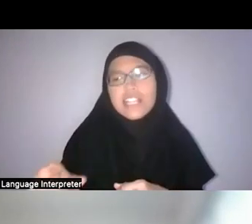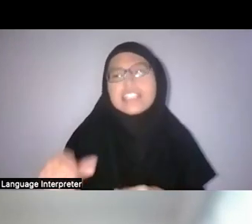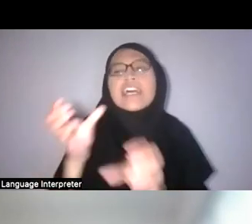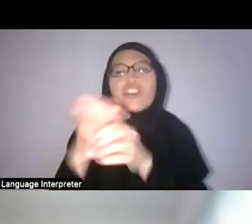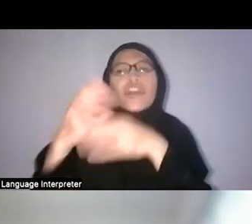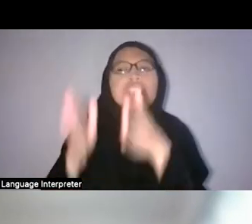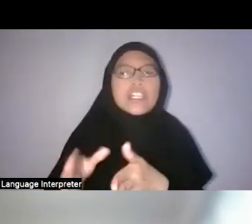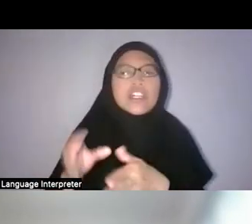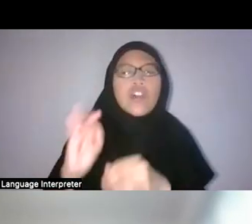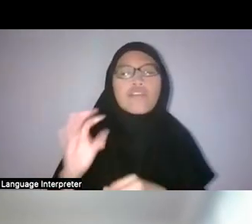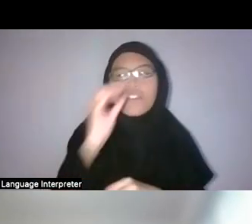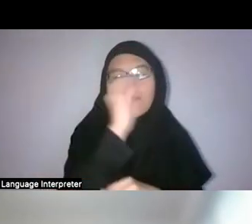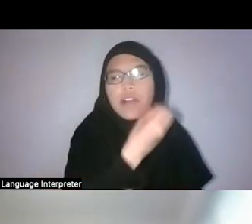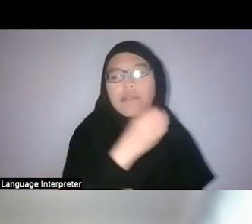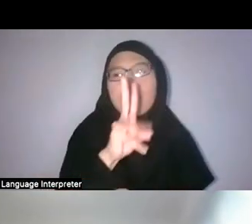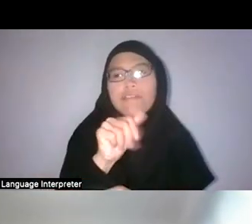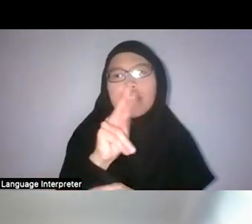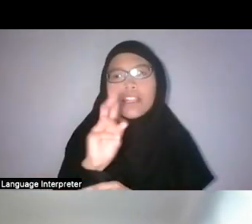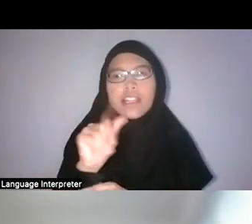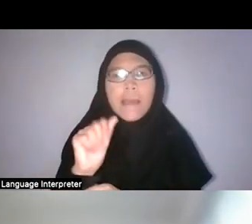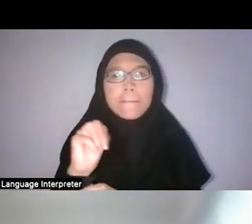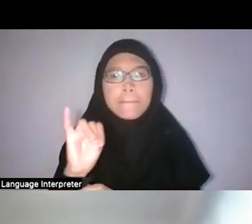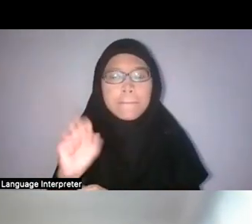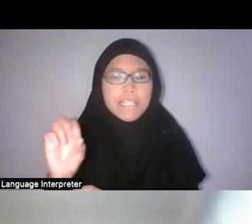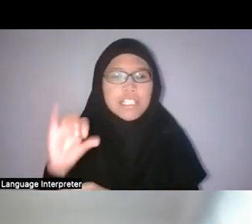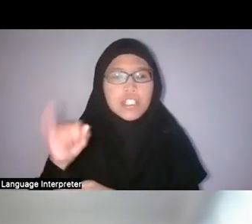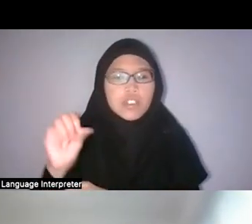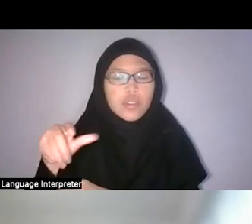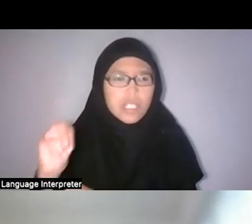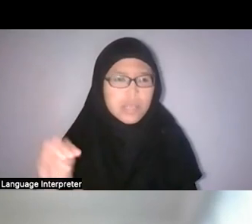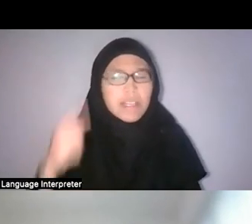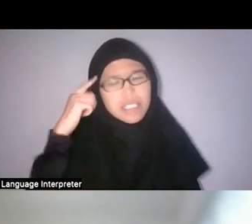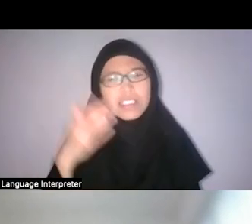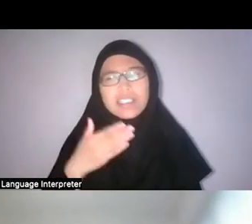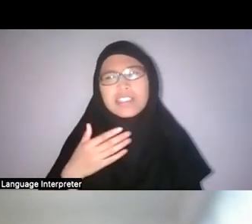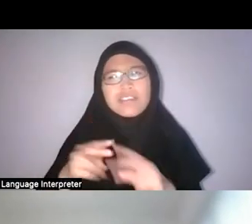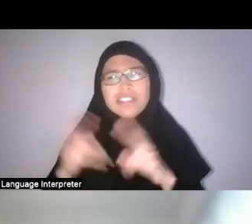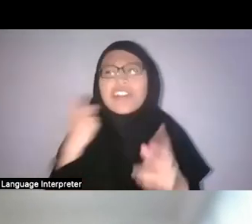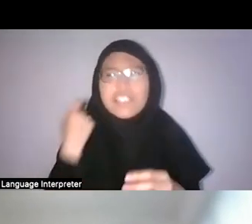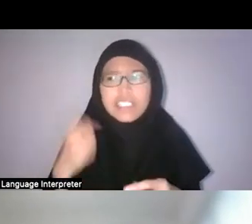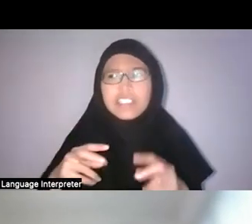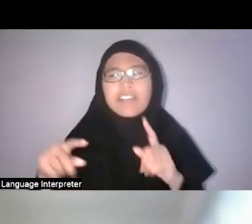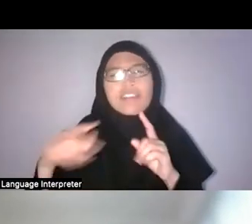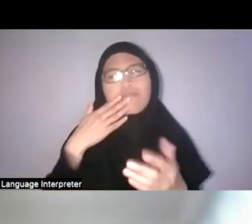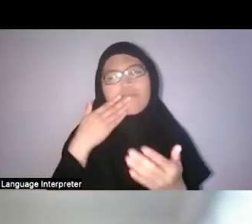And I think that presents a very good case study on understanding how history is written. Yeah.